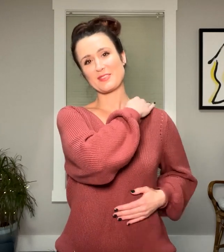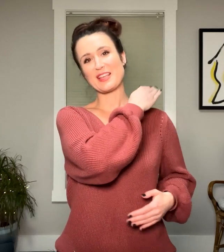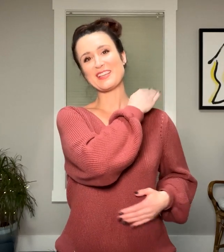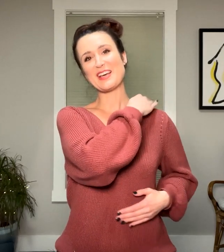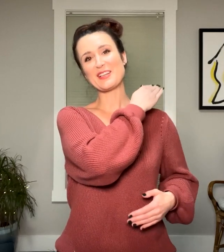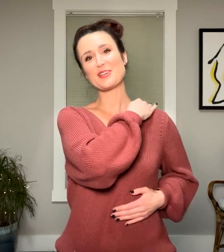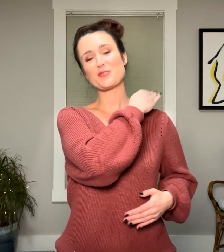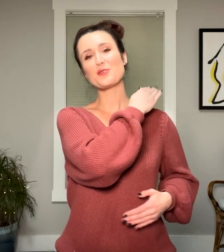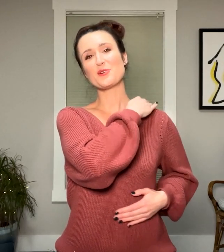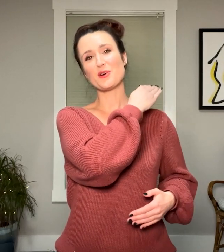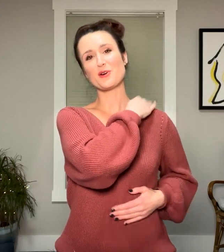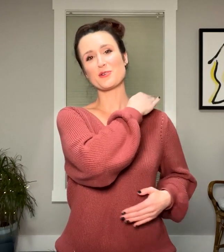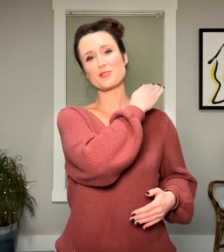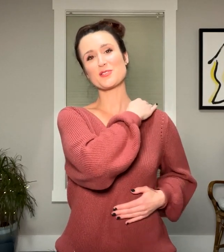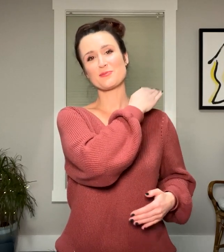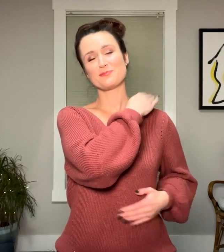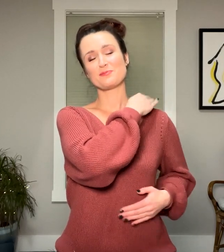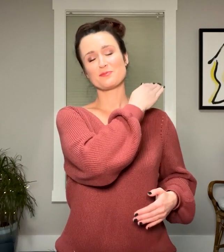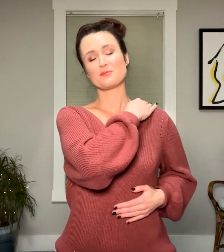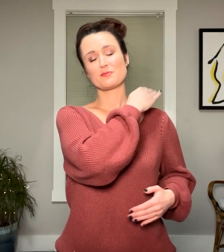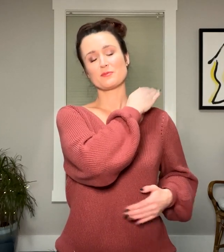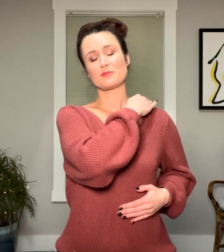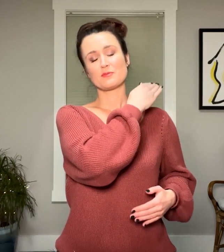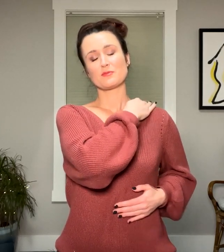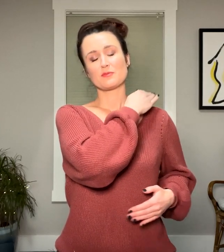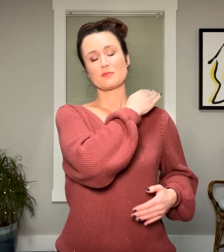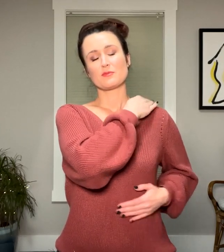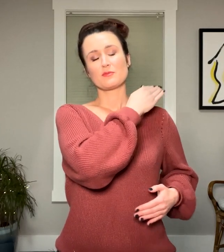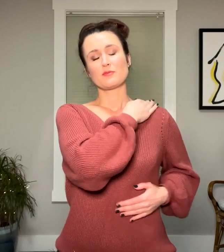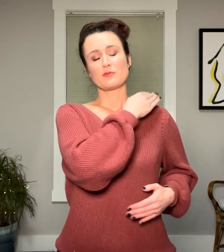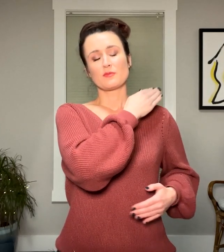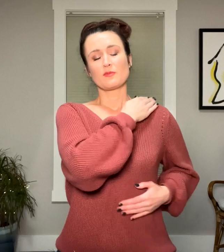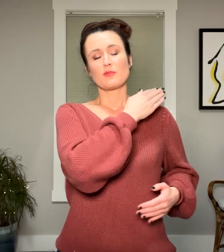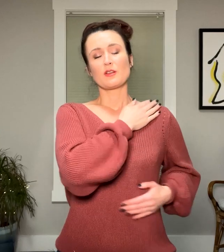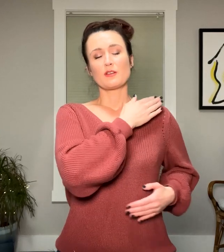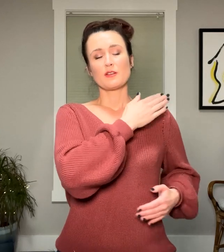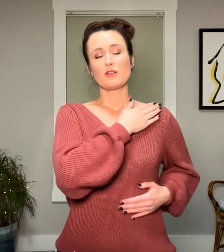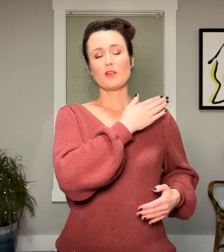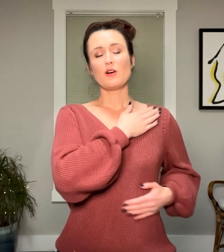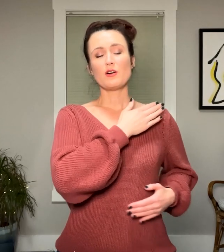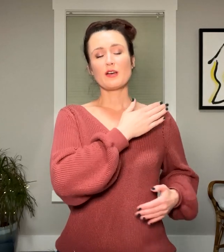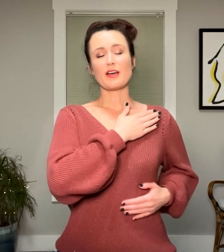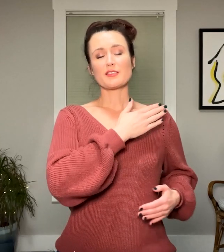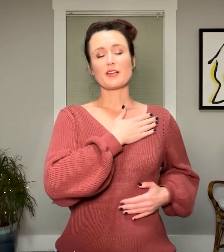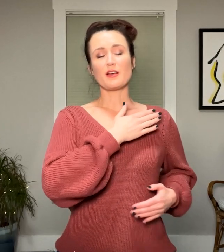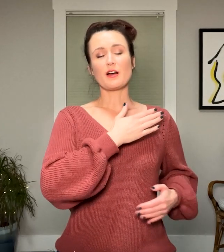inhaling through your nose, long exhale out